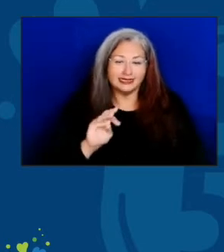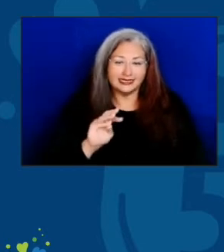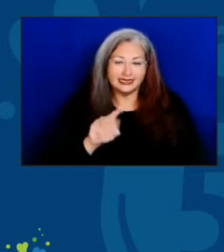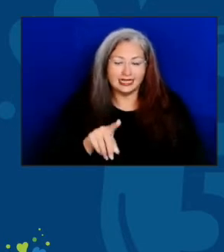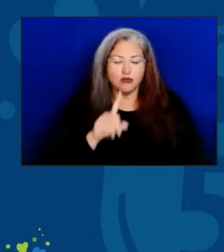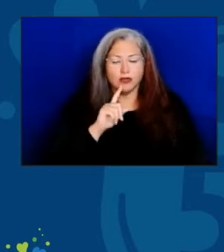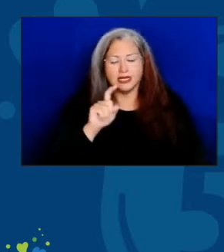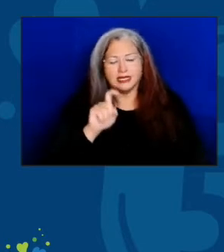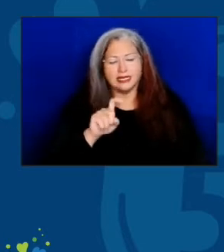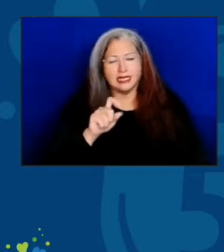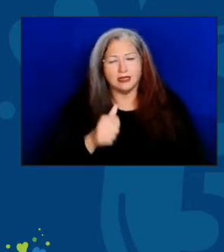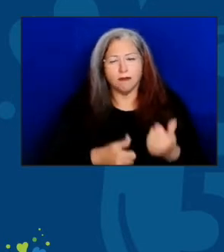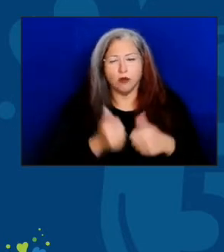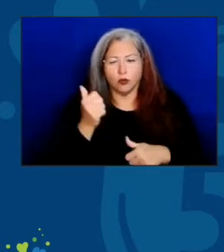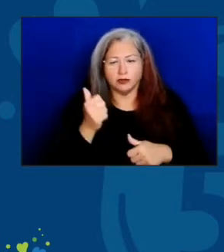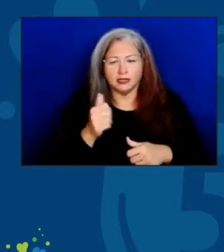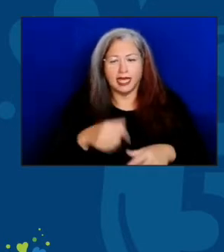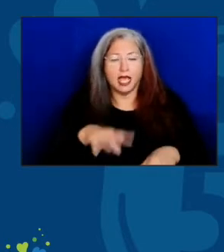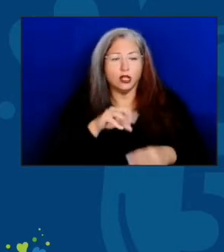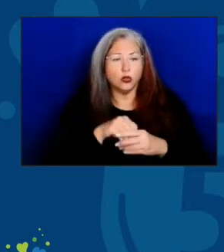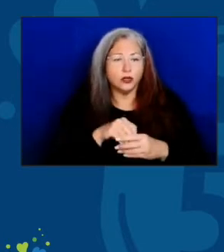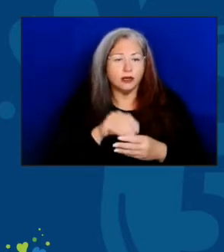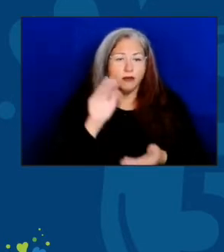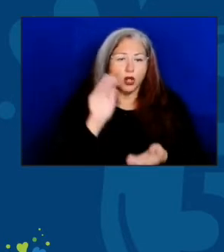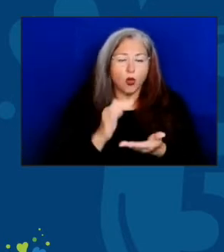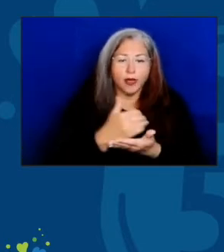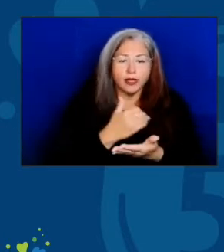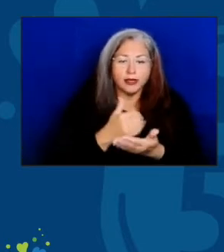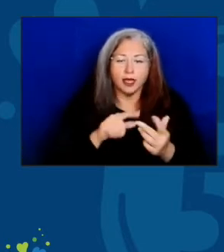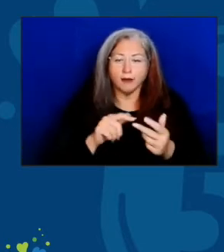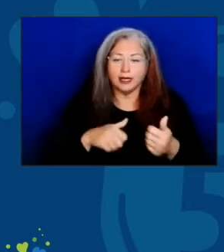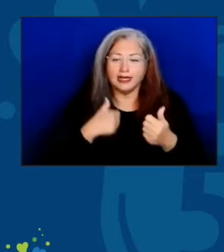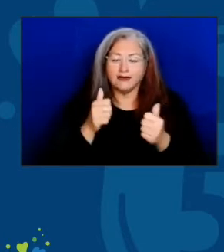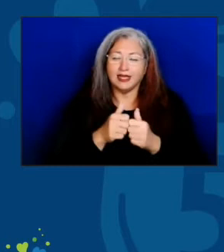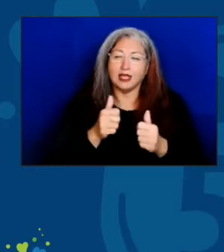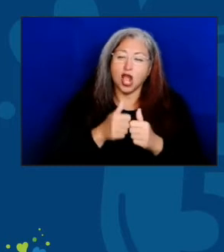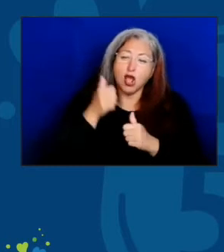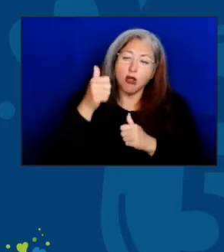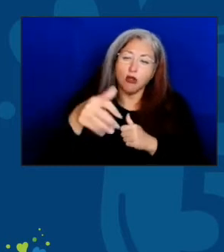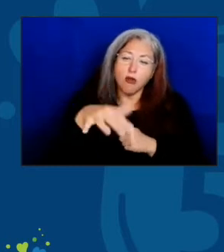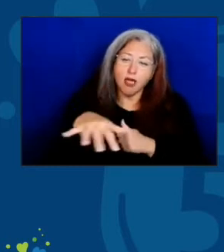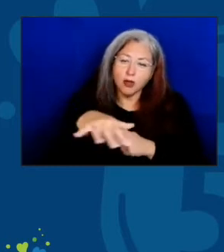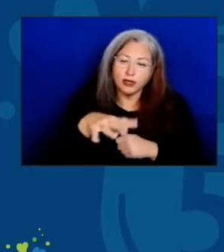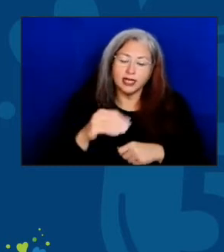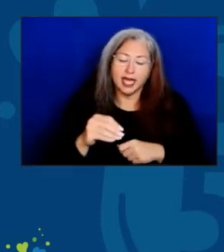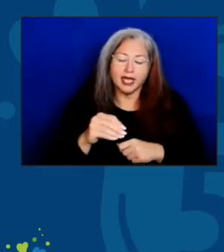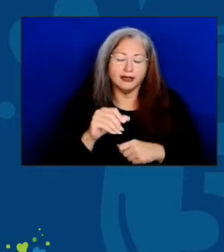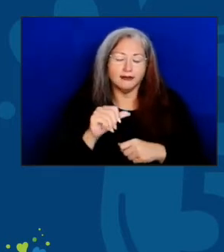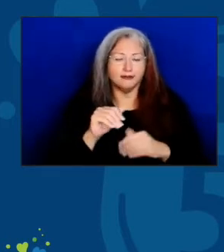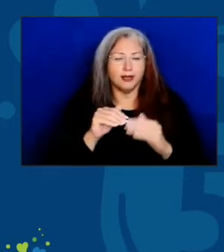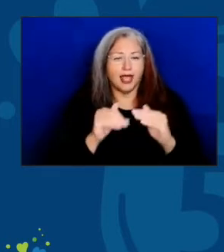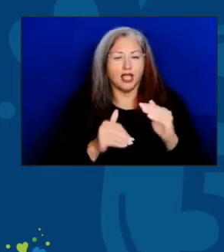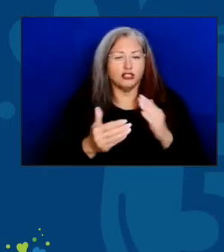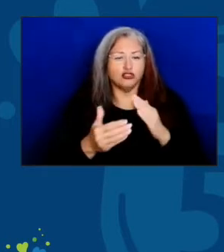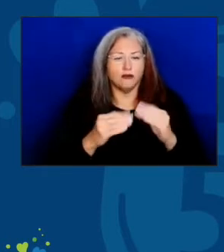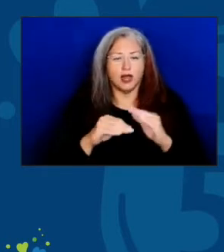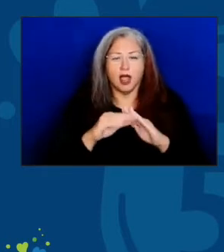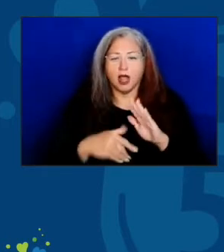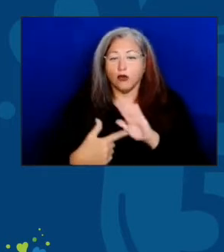including people who are low income, living in rural areas, or from underserved and underrepresented communities.